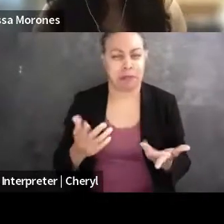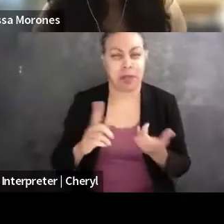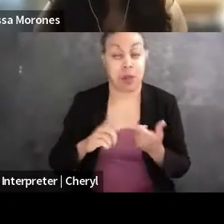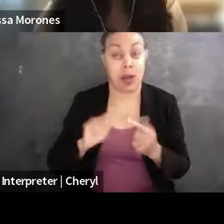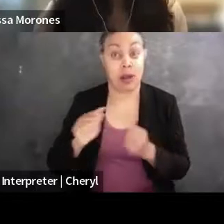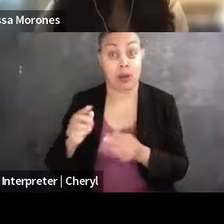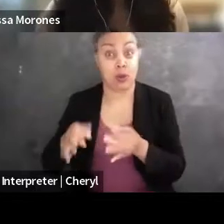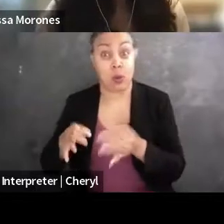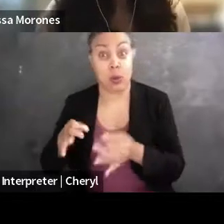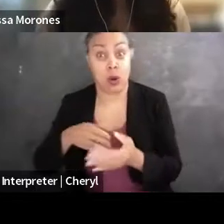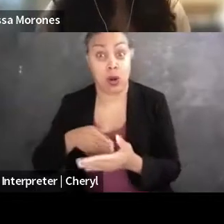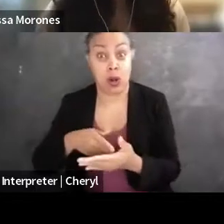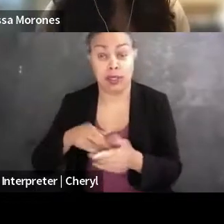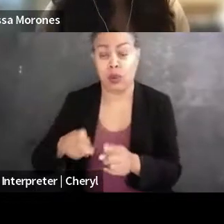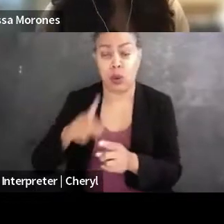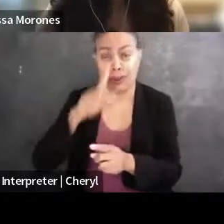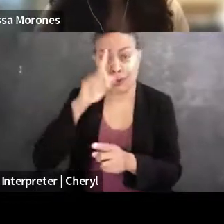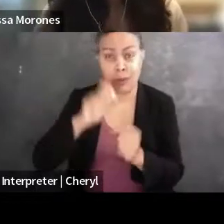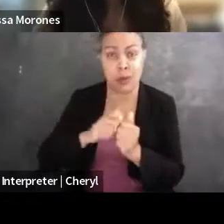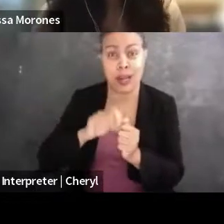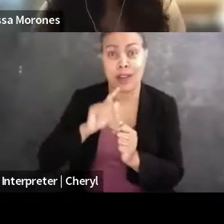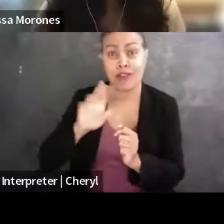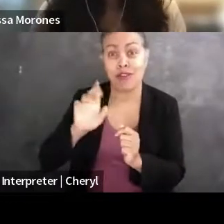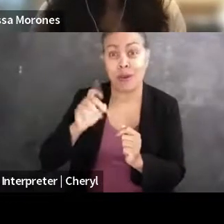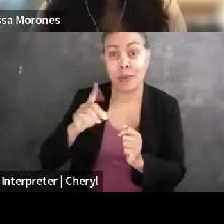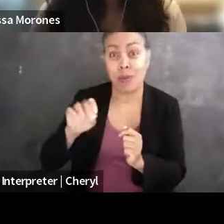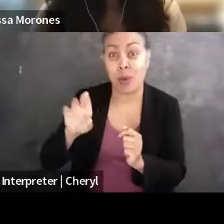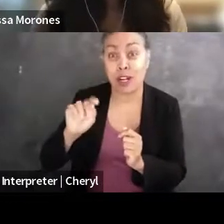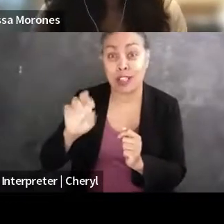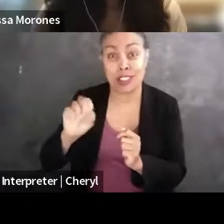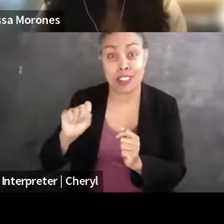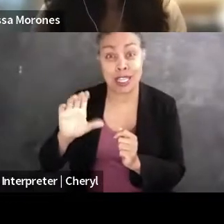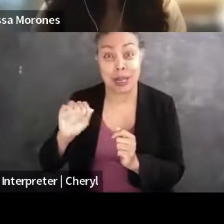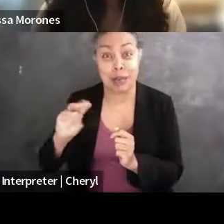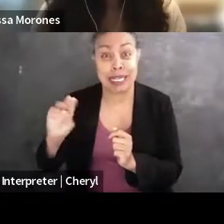like during my summer with the Reporters Committee and at the Cornell Clinic, I enjoyed litigation so much more